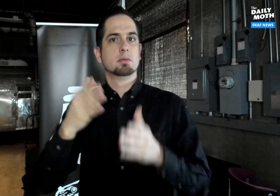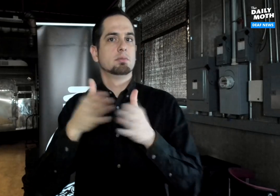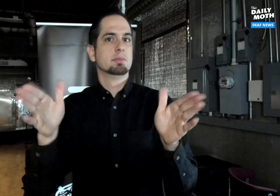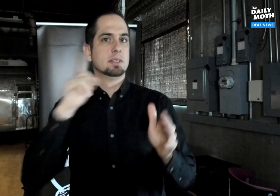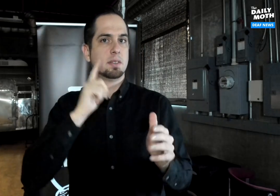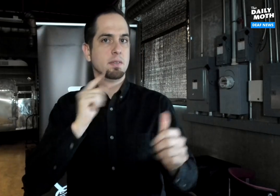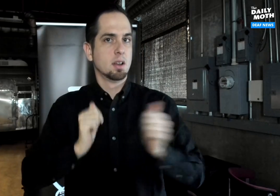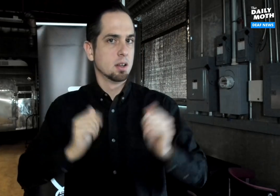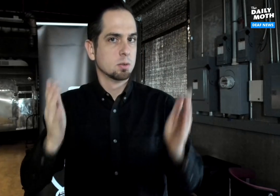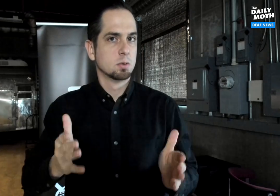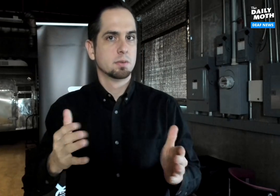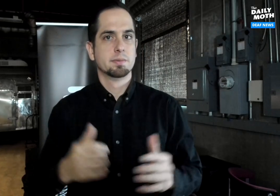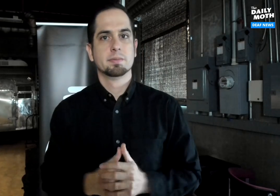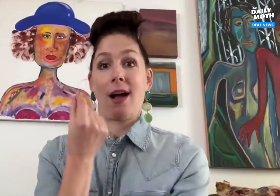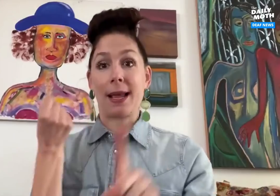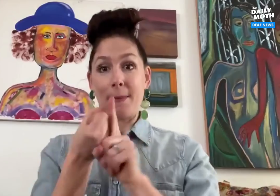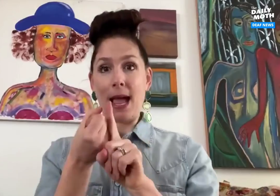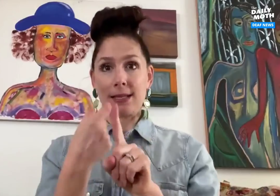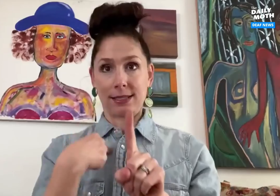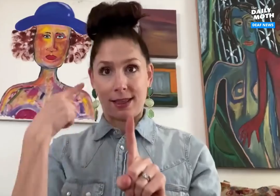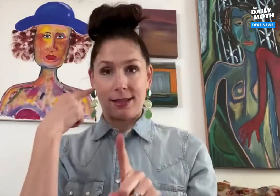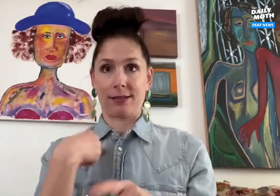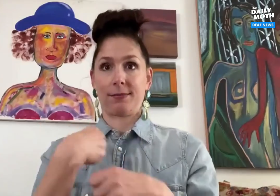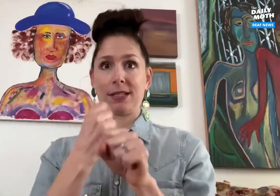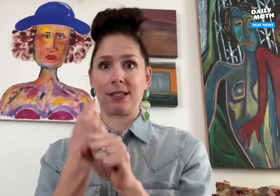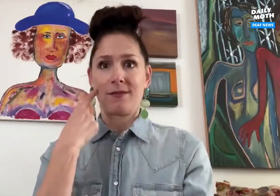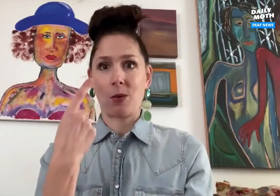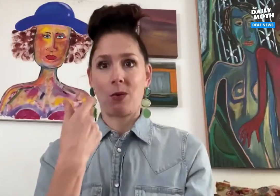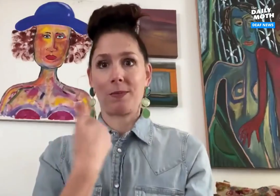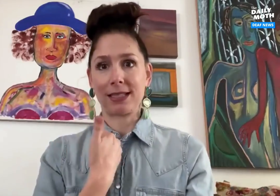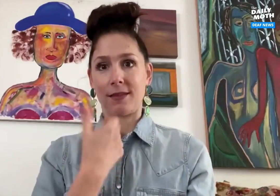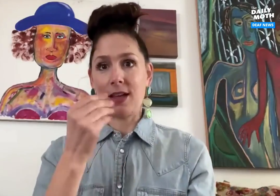and on deaf actors in general? When it comes to the impact I've made on myself